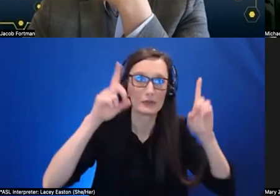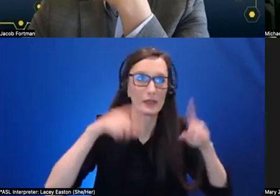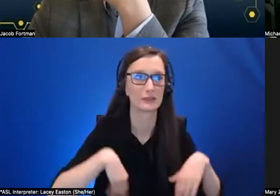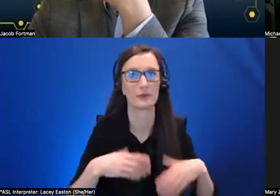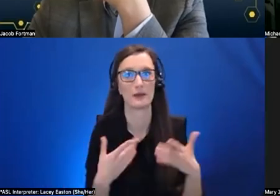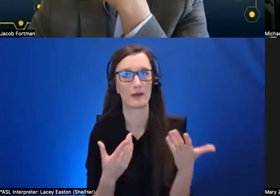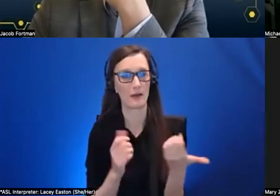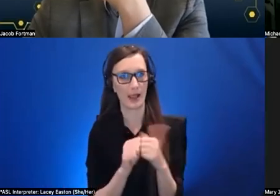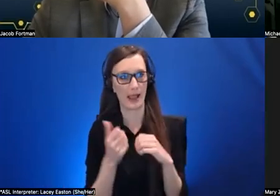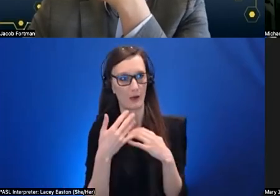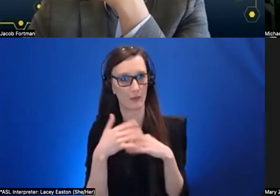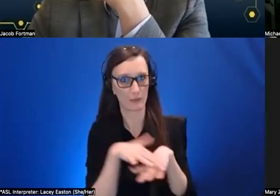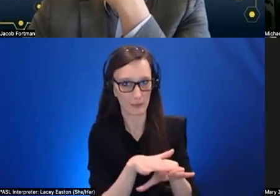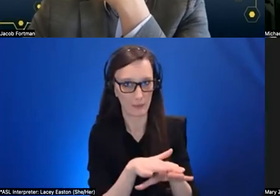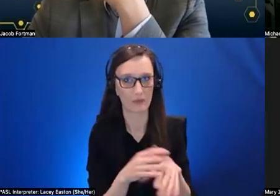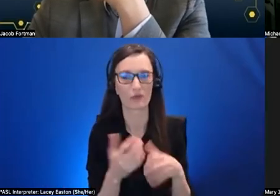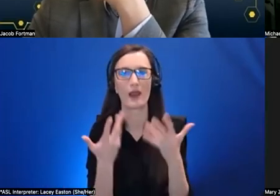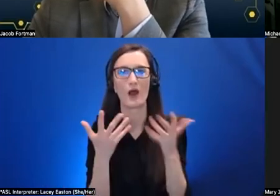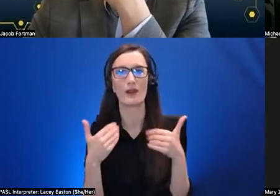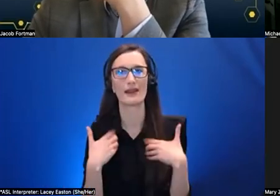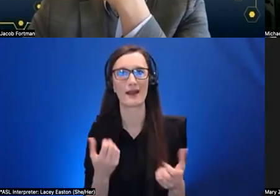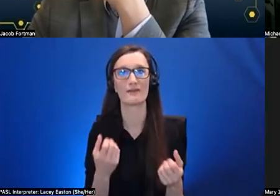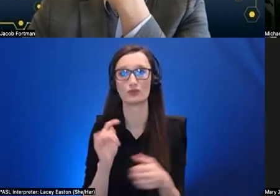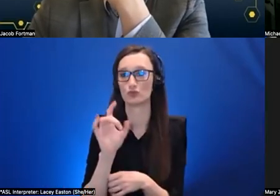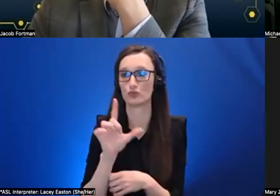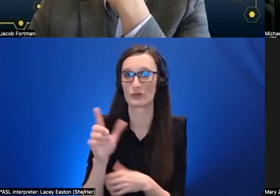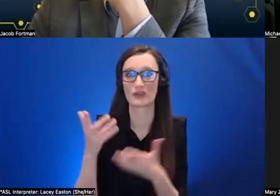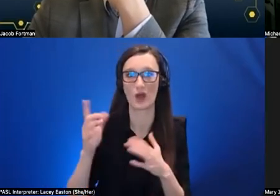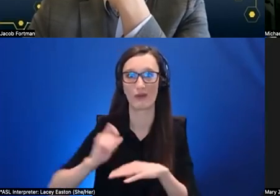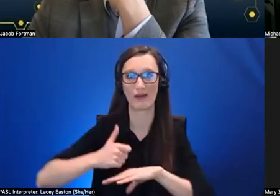there are already a lot of existing tools out there so kind of the the transition back and